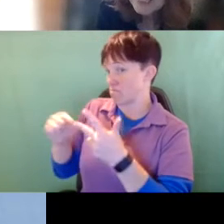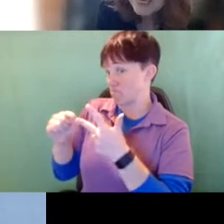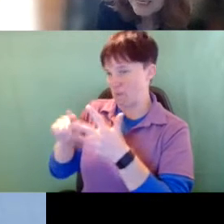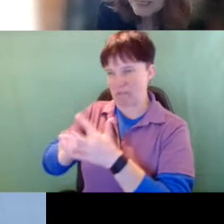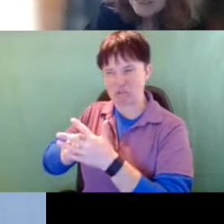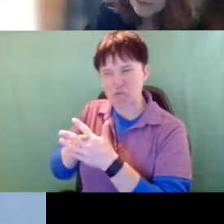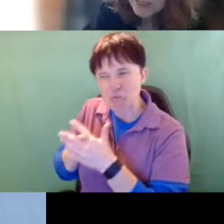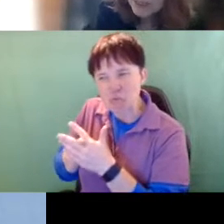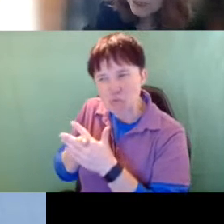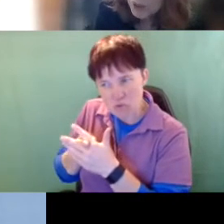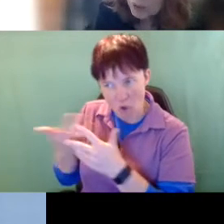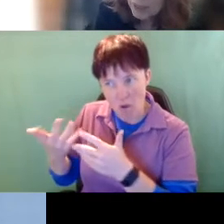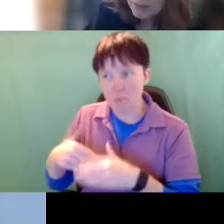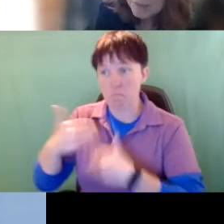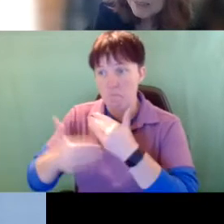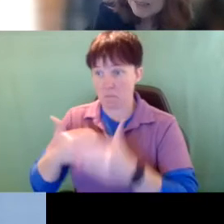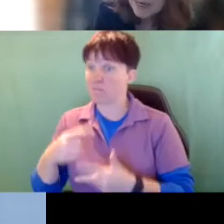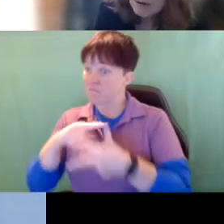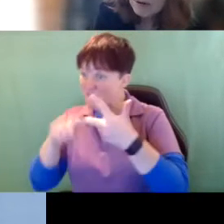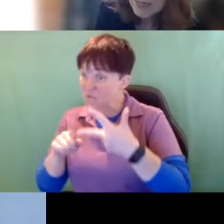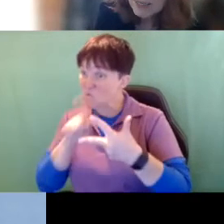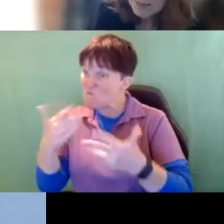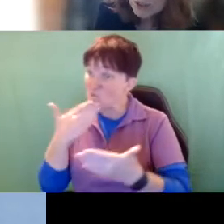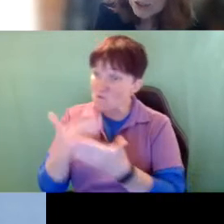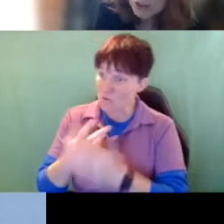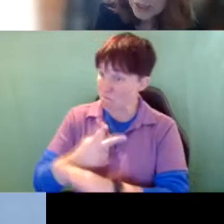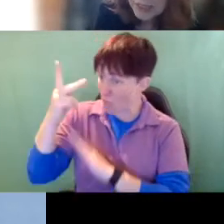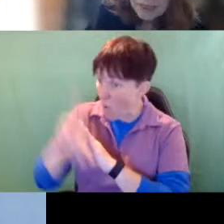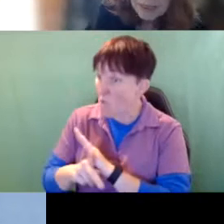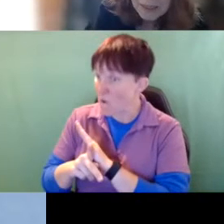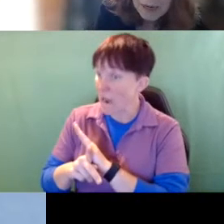But again, three good programs that are available to train